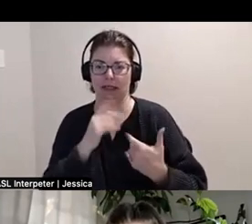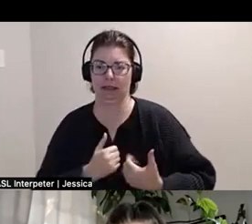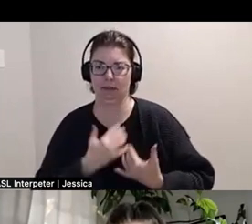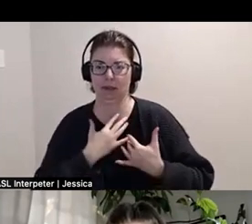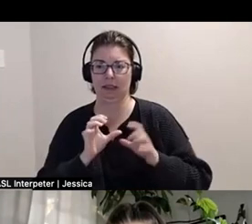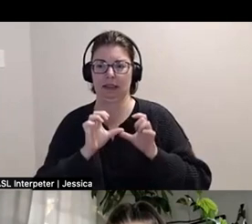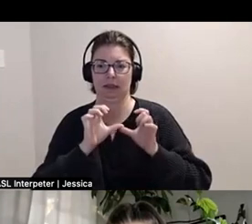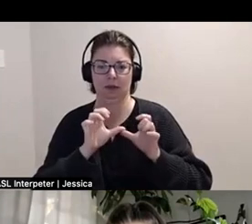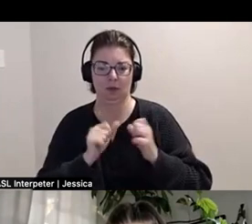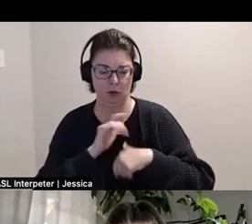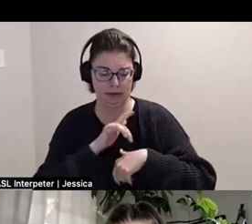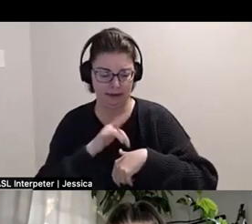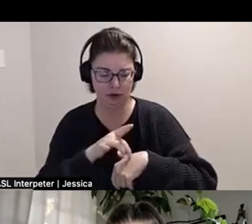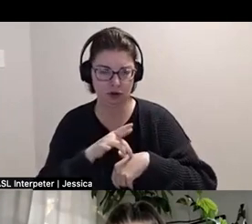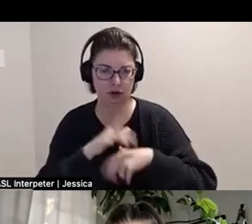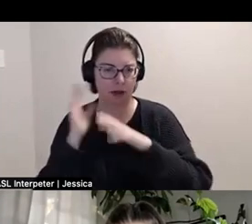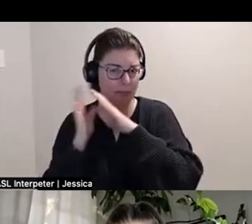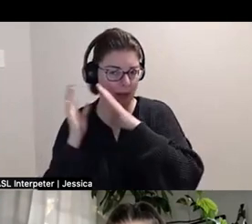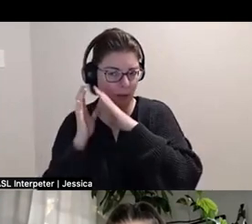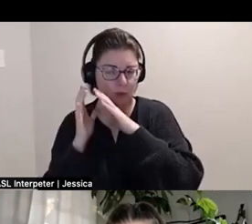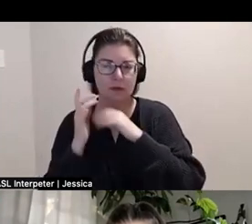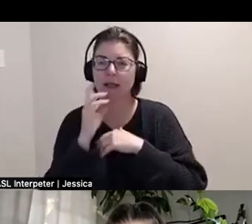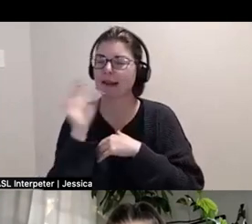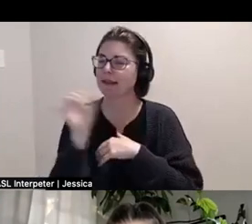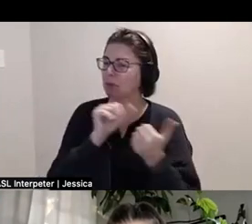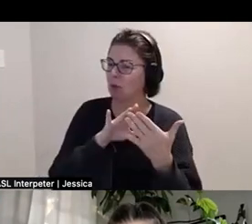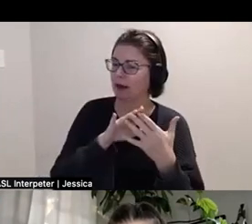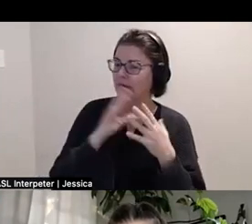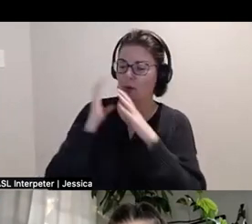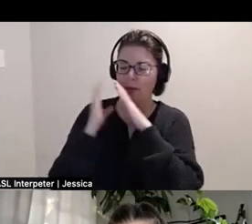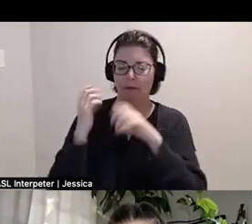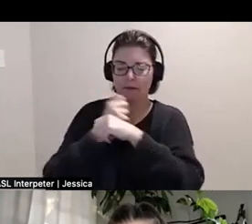more touch pillows. Not necessarily in the same way as Pillow Fight but